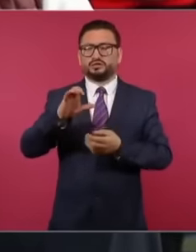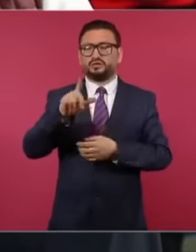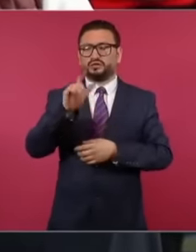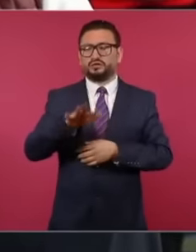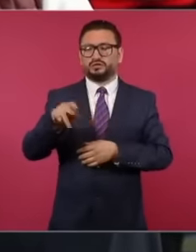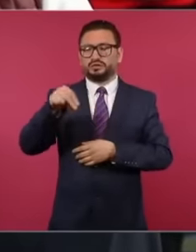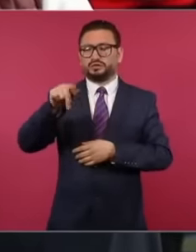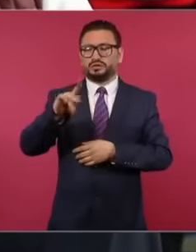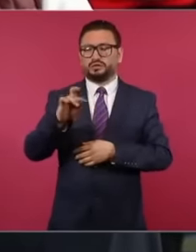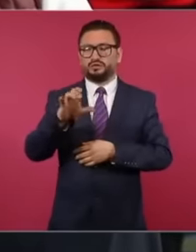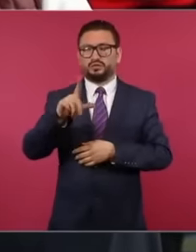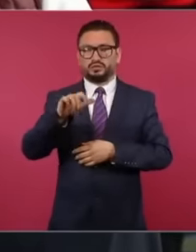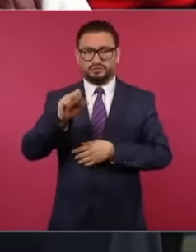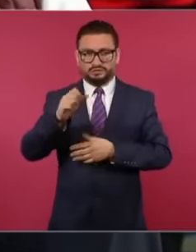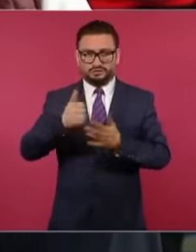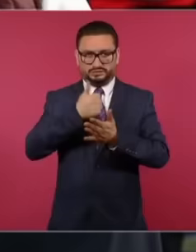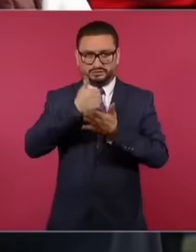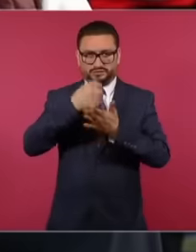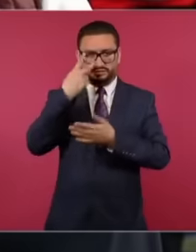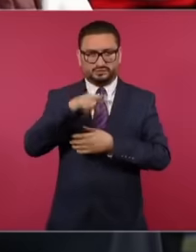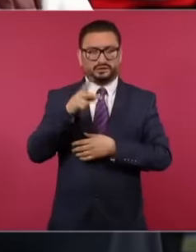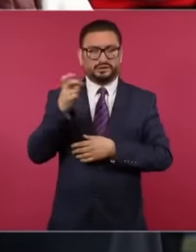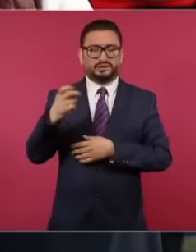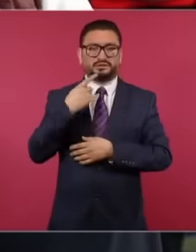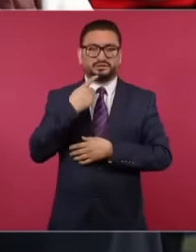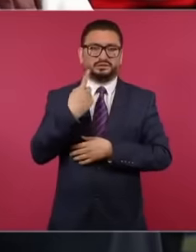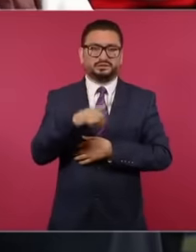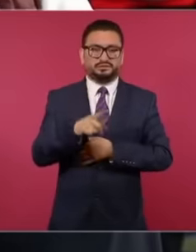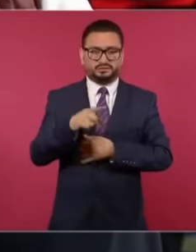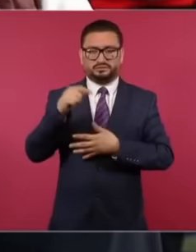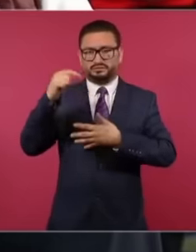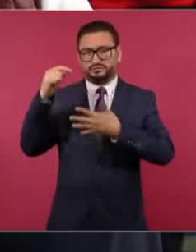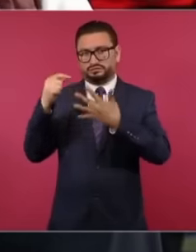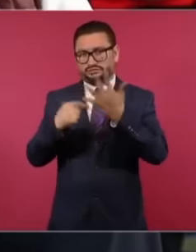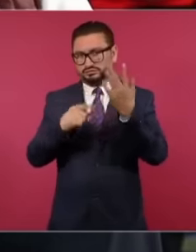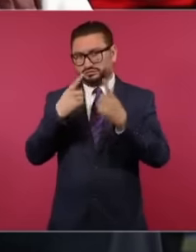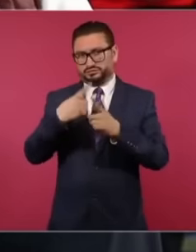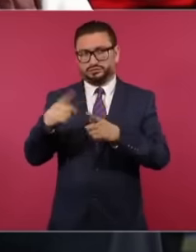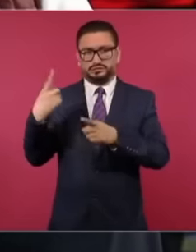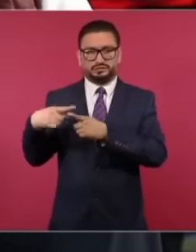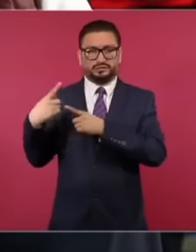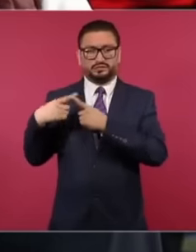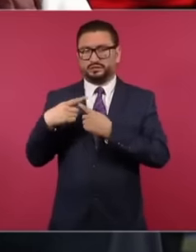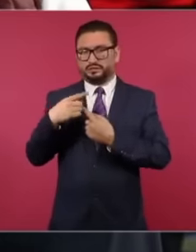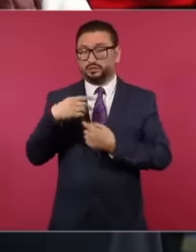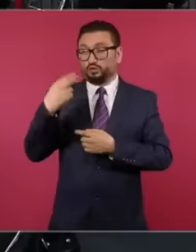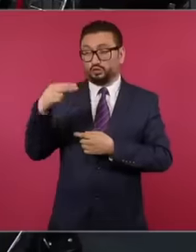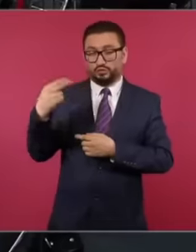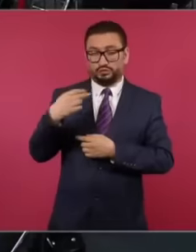this complaint in the Colonia Nápoles in Mexico City, which were these complaints rather than anonymous,